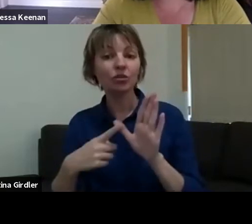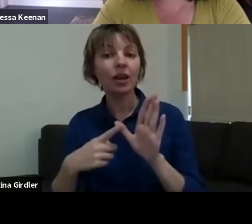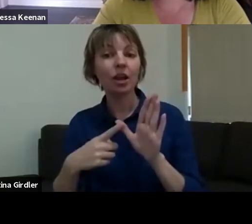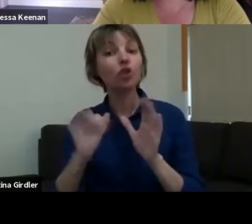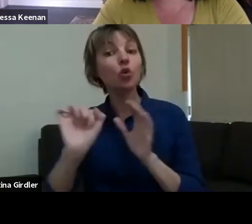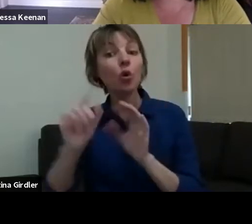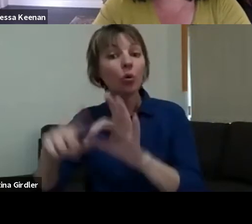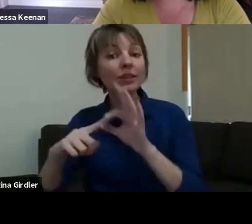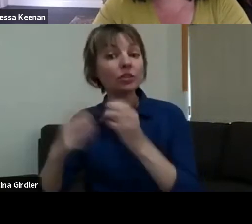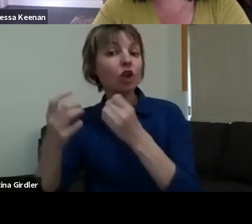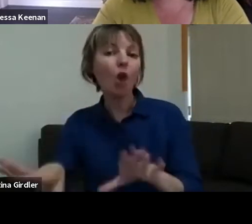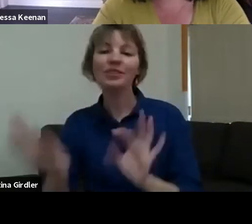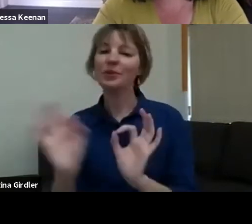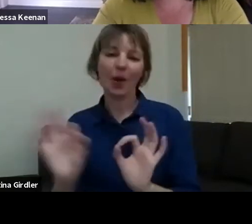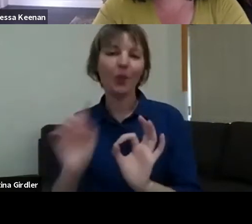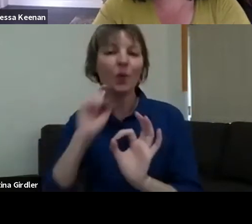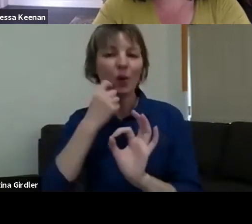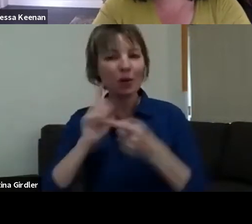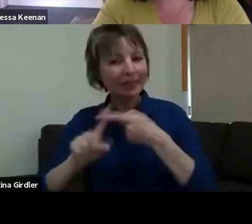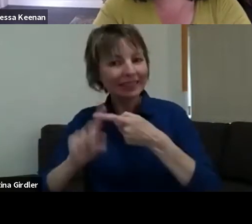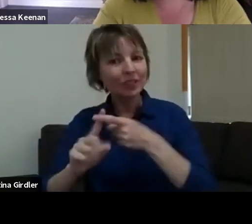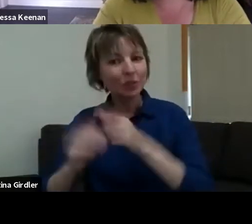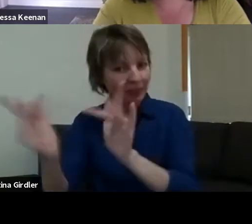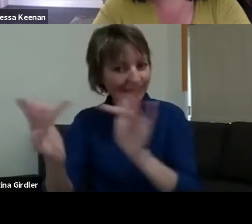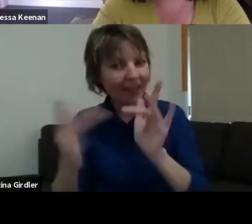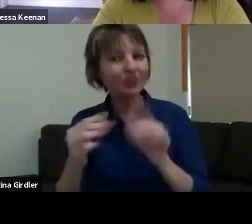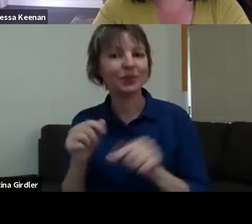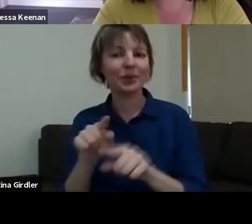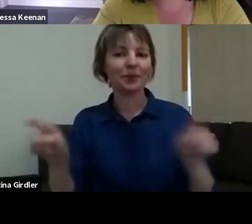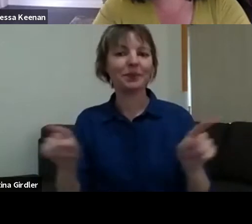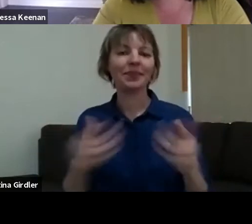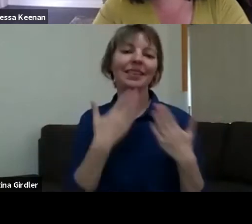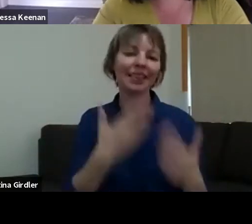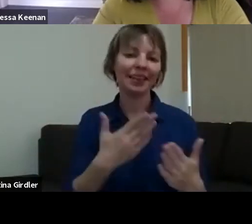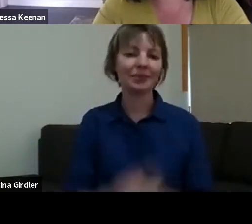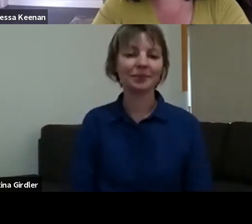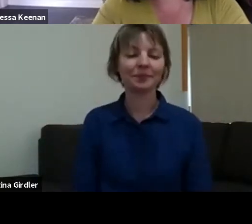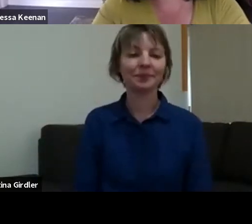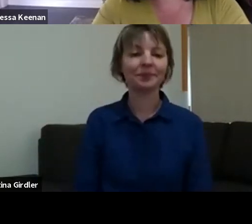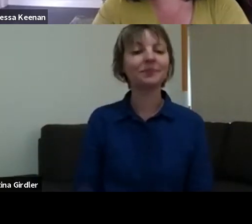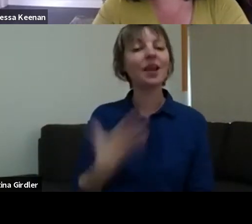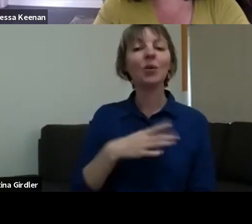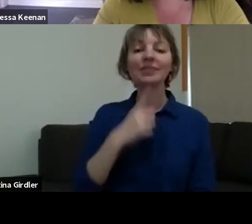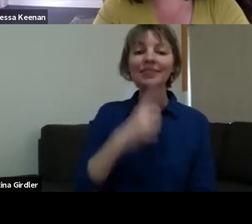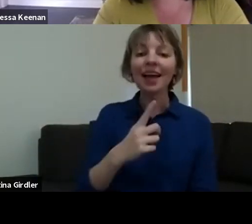connecting with everyone. Thanks, Amanda. >> AMANDA GRANT: Thank you. I just wanted to say - thank you, I was just having a little bit of a